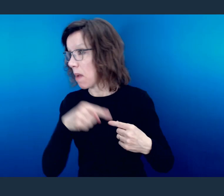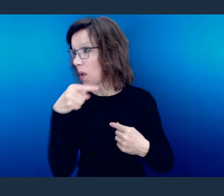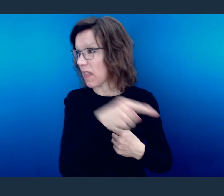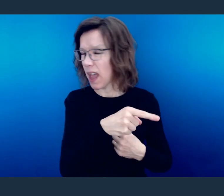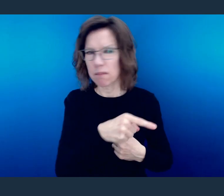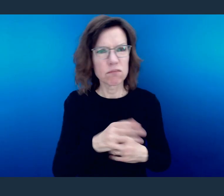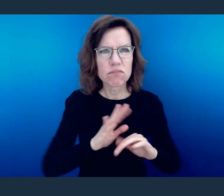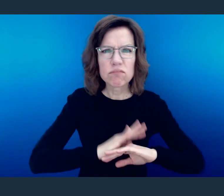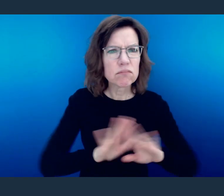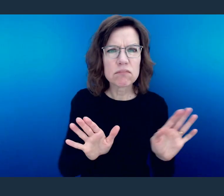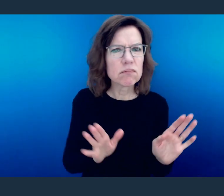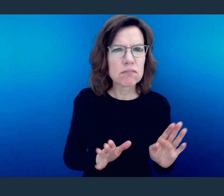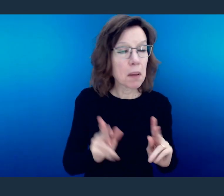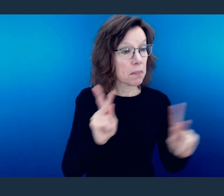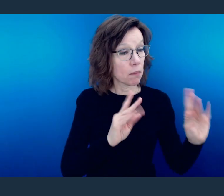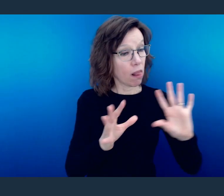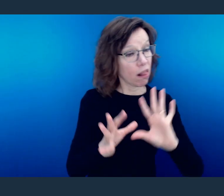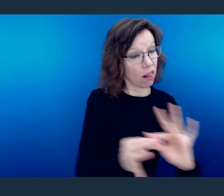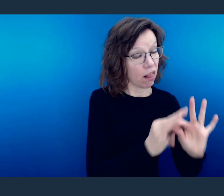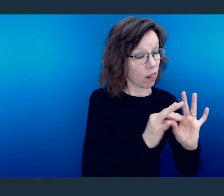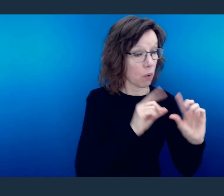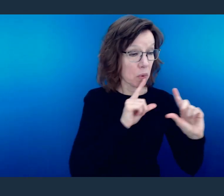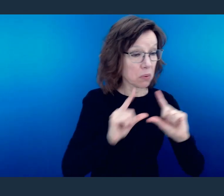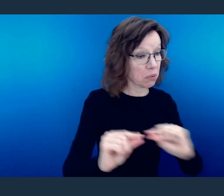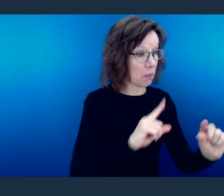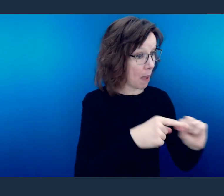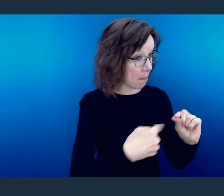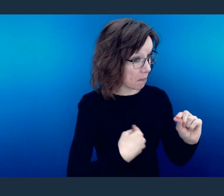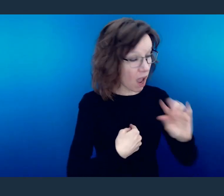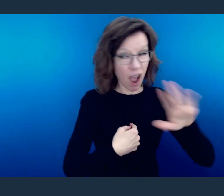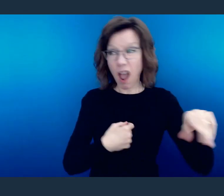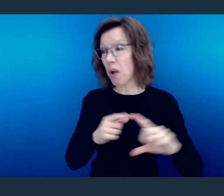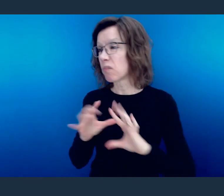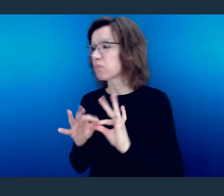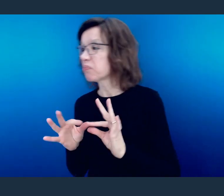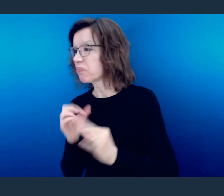When people talk about you, you don't go out and talk about them.